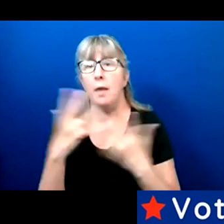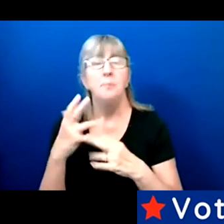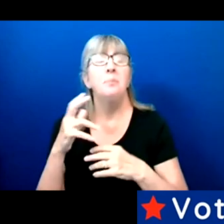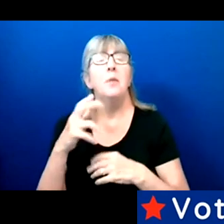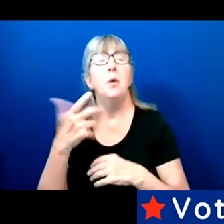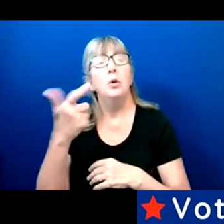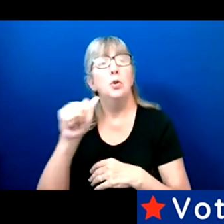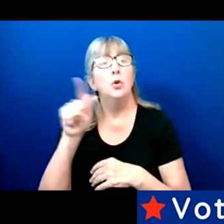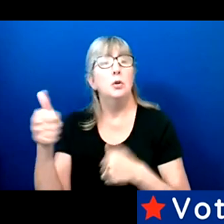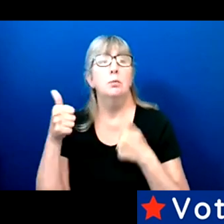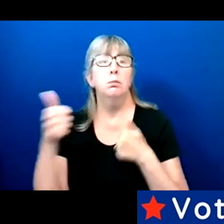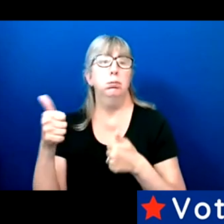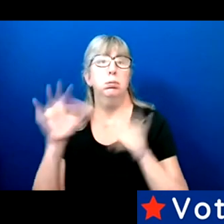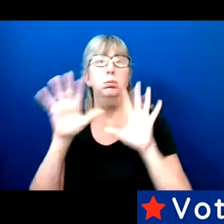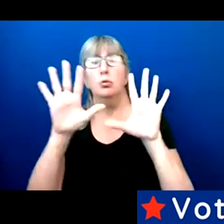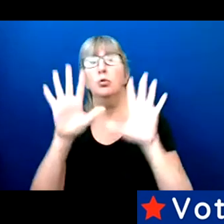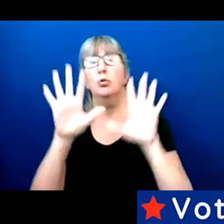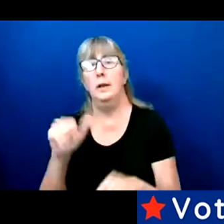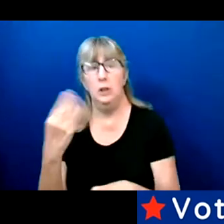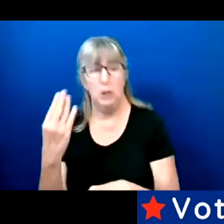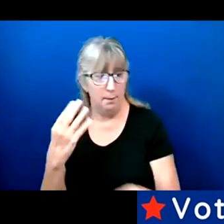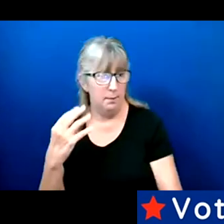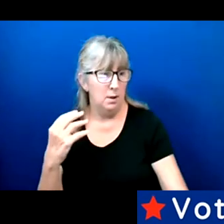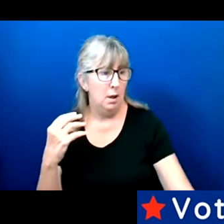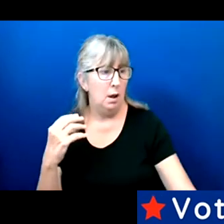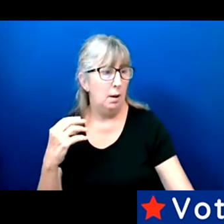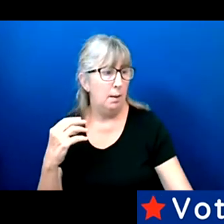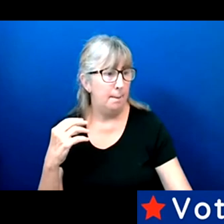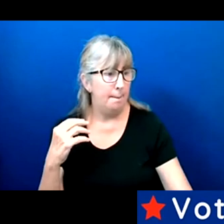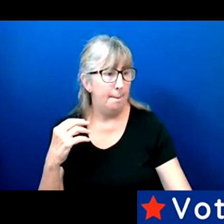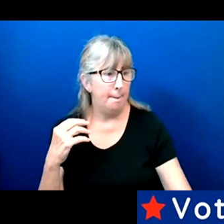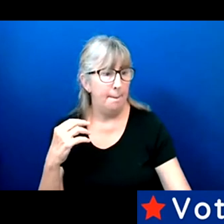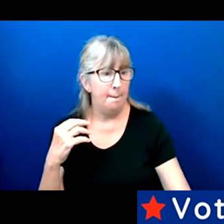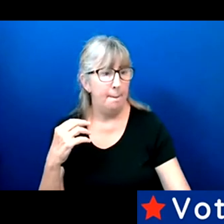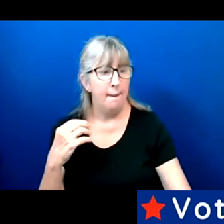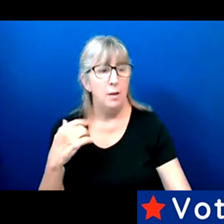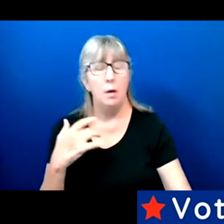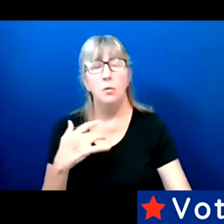But we've got to do it on a nationwide level.